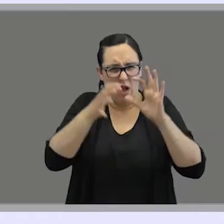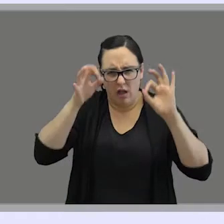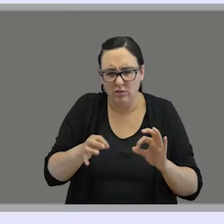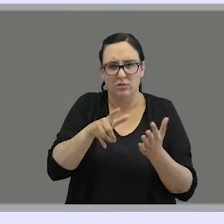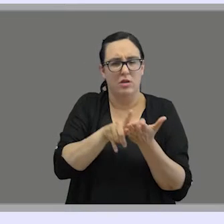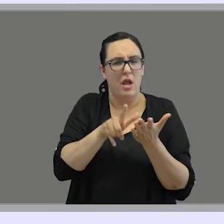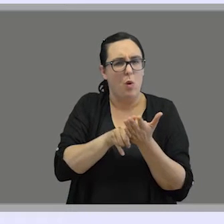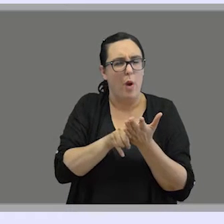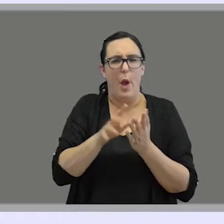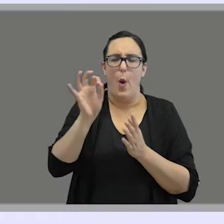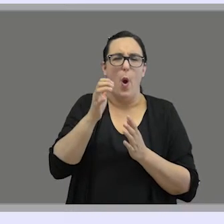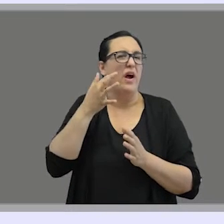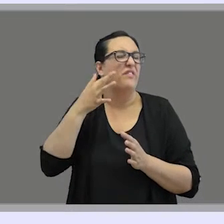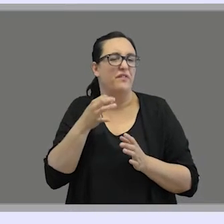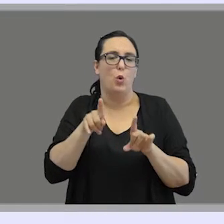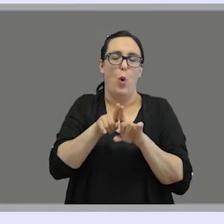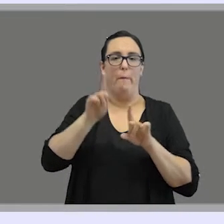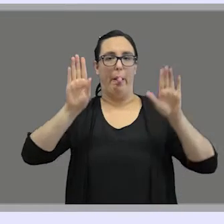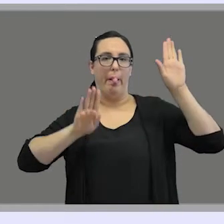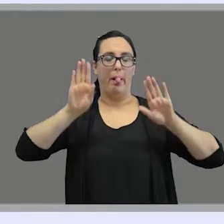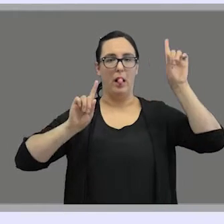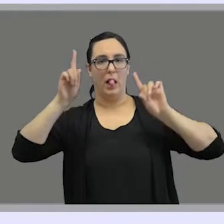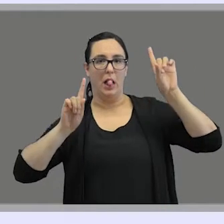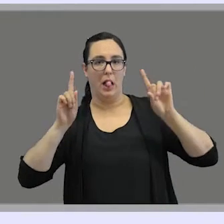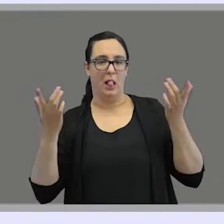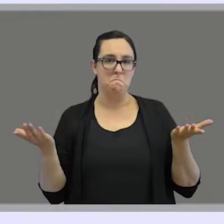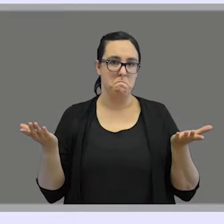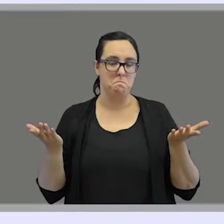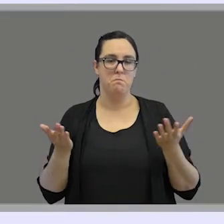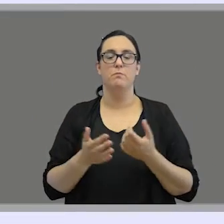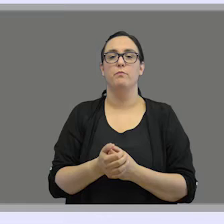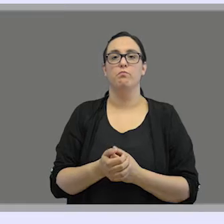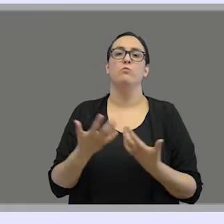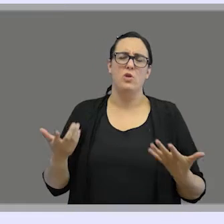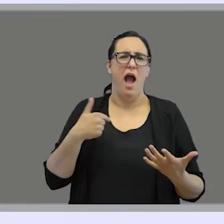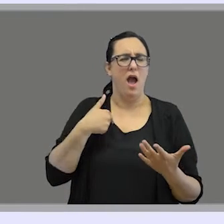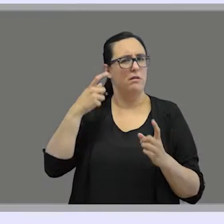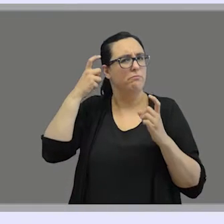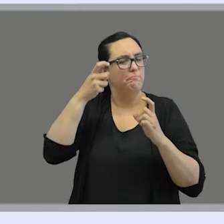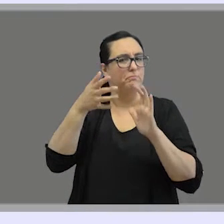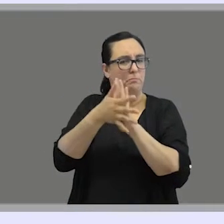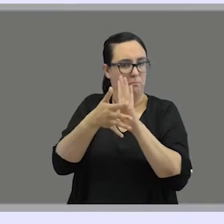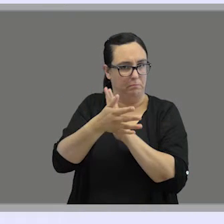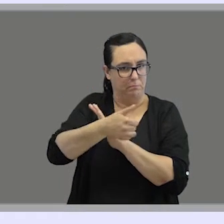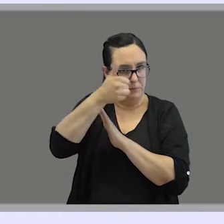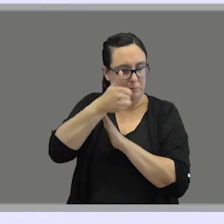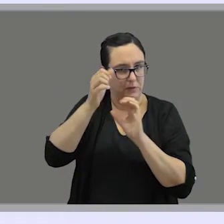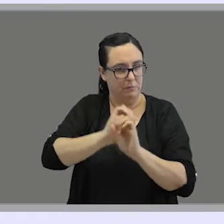or is it closer to a pantomime or mimicking? We will try to talk about these issues